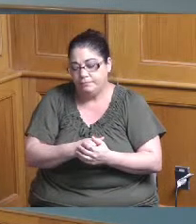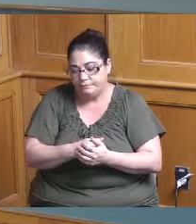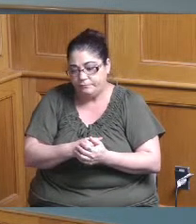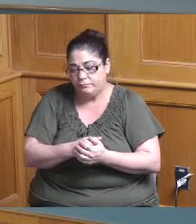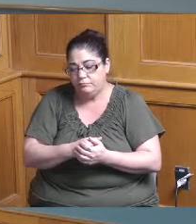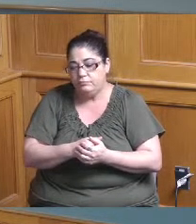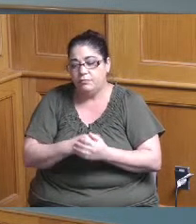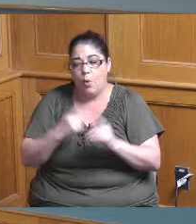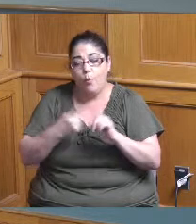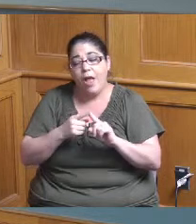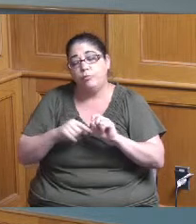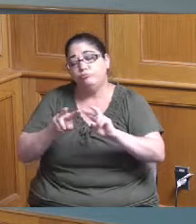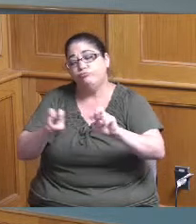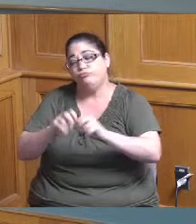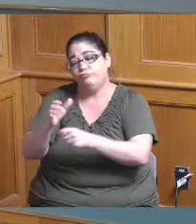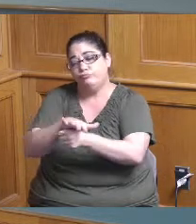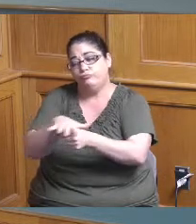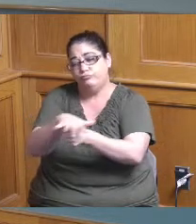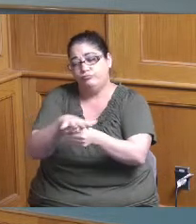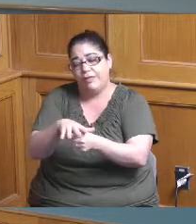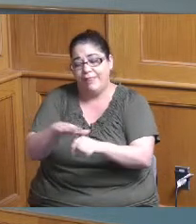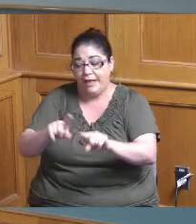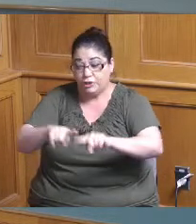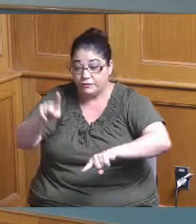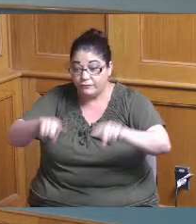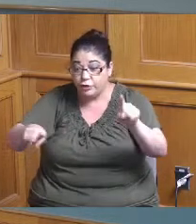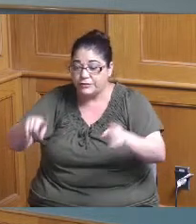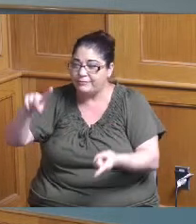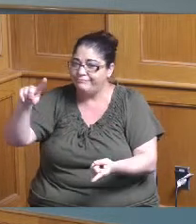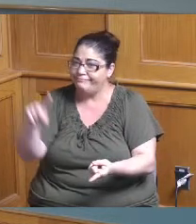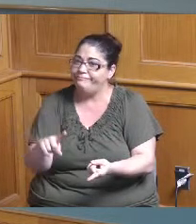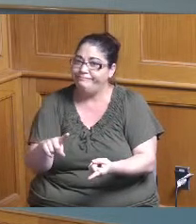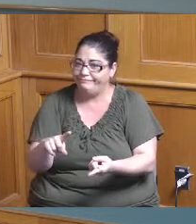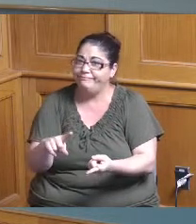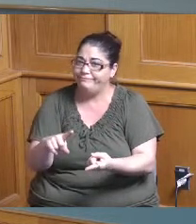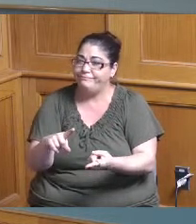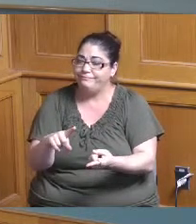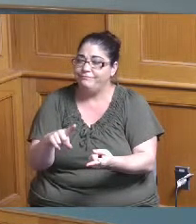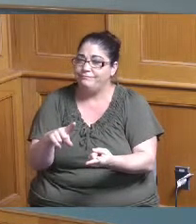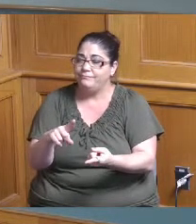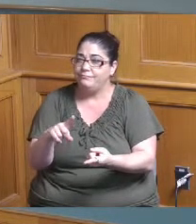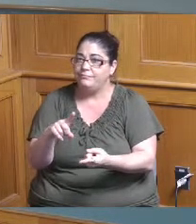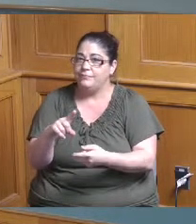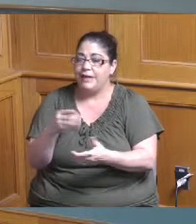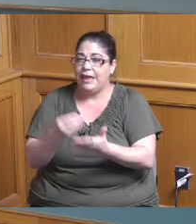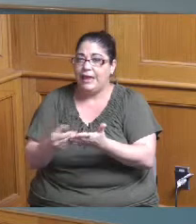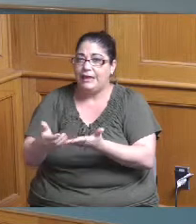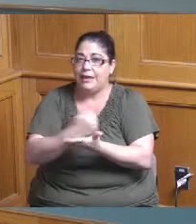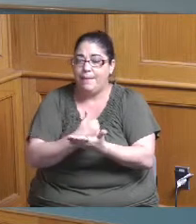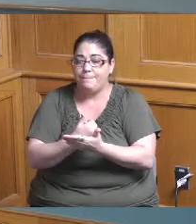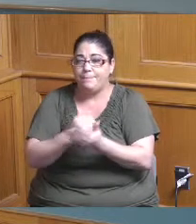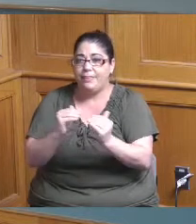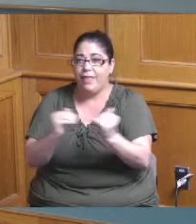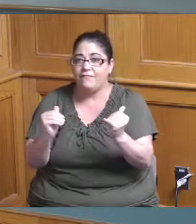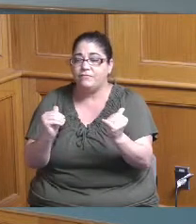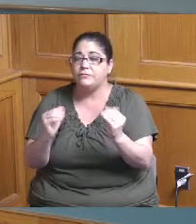Silverton their diversity has decreased their income level has increased and a lot of that is